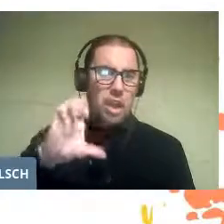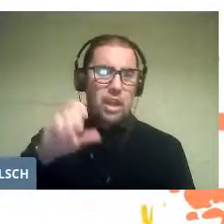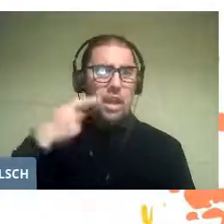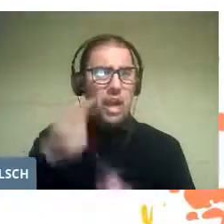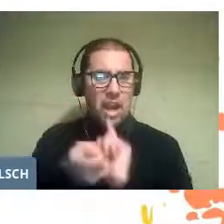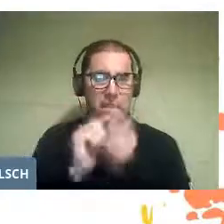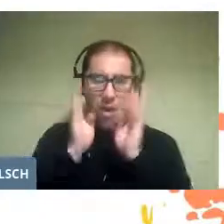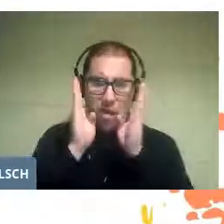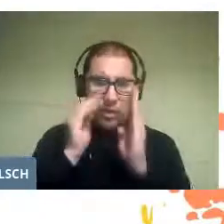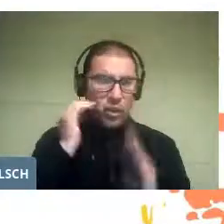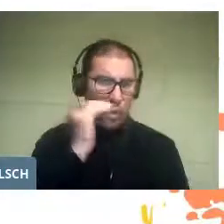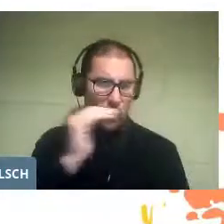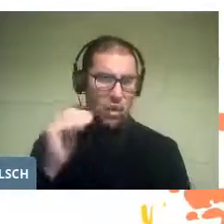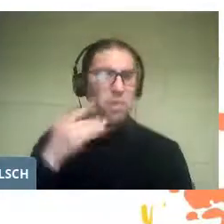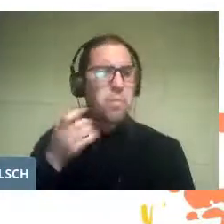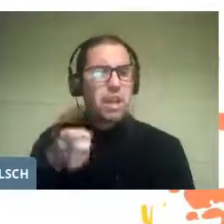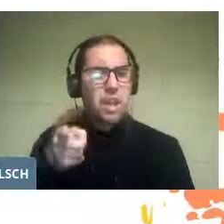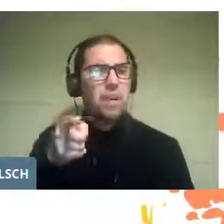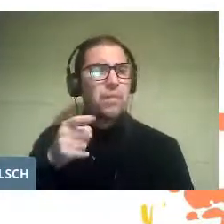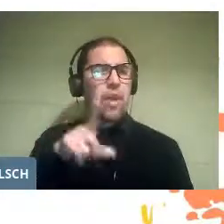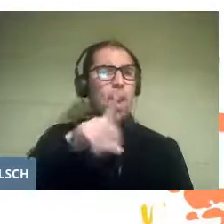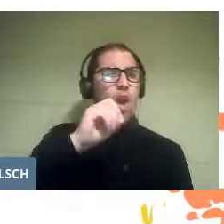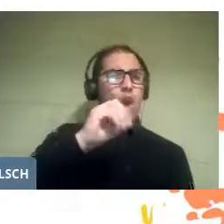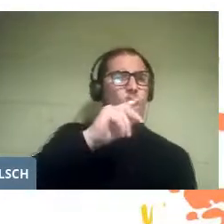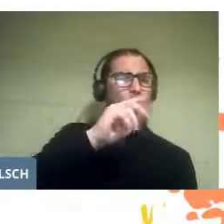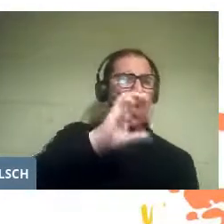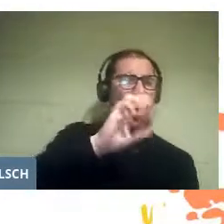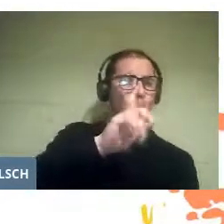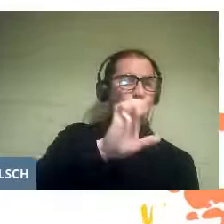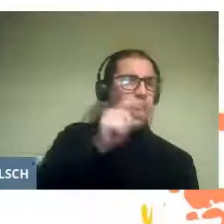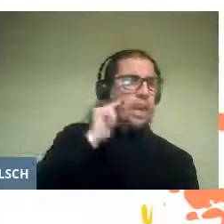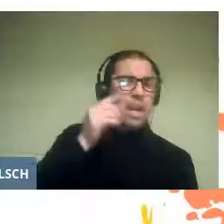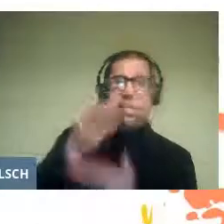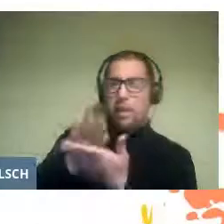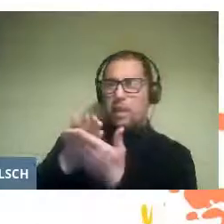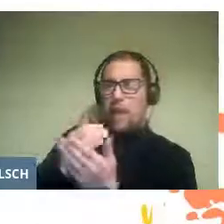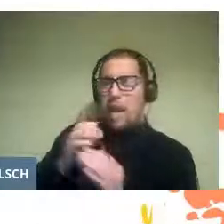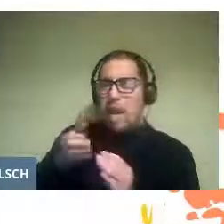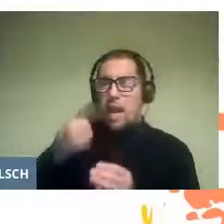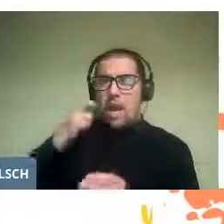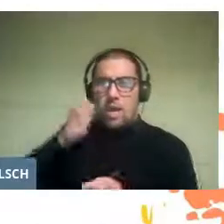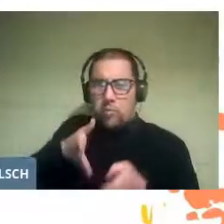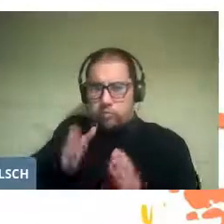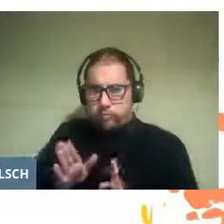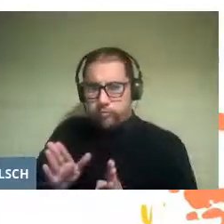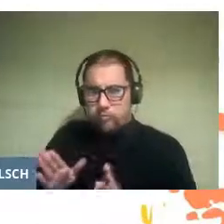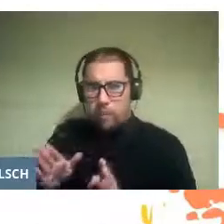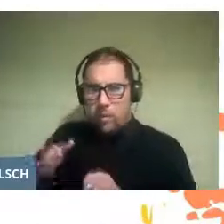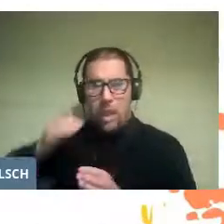children by postulating that the human being is born in a state of 'tabula rasa' that is written